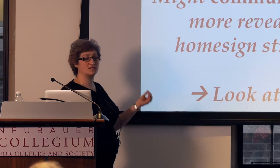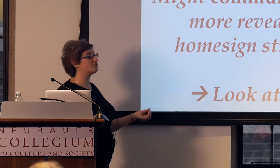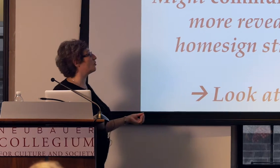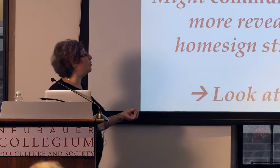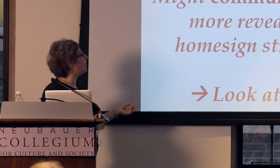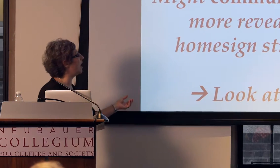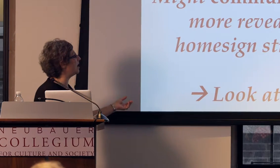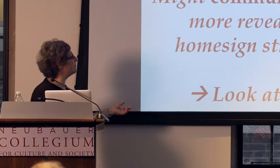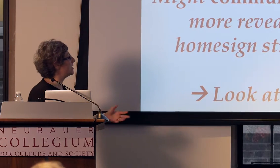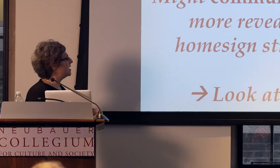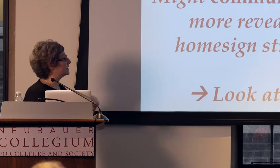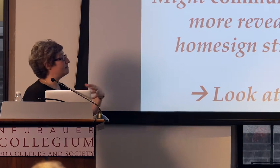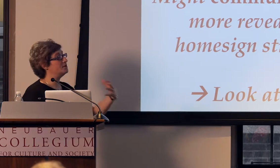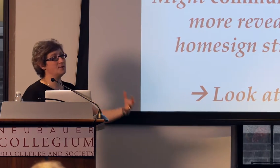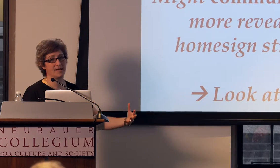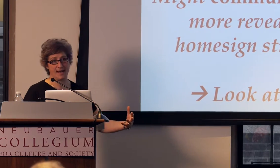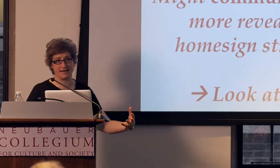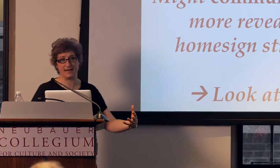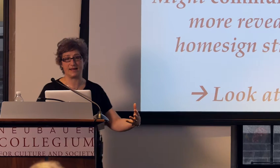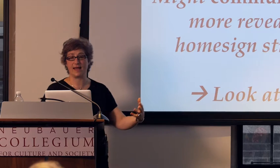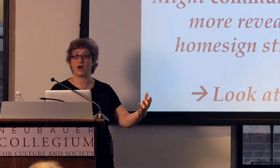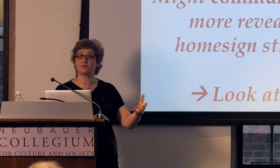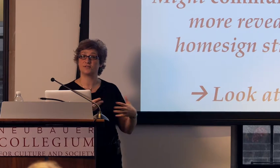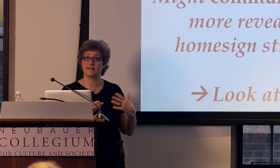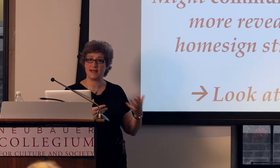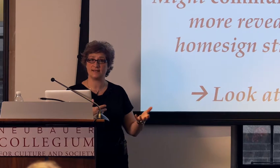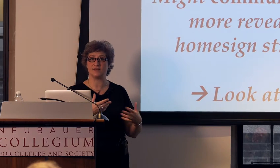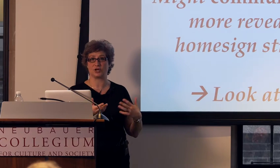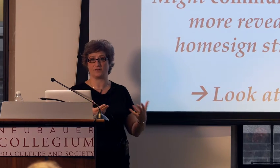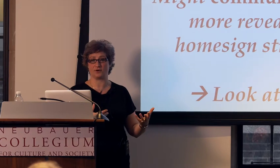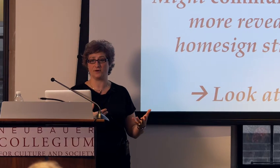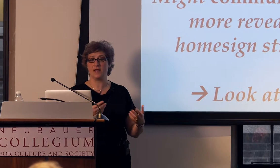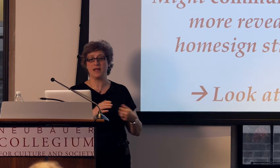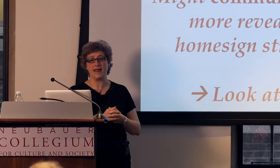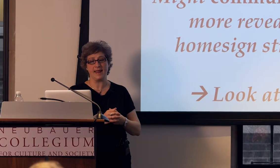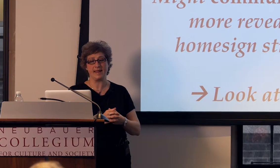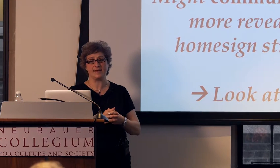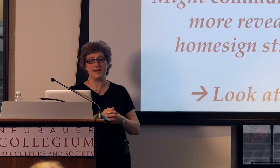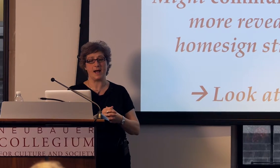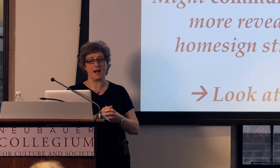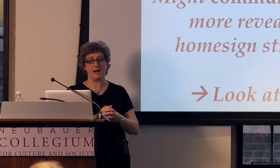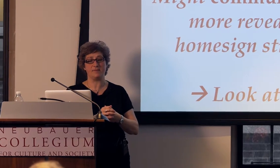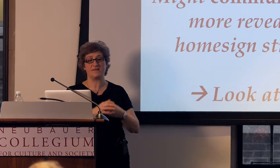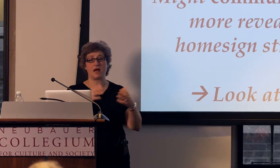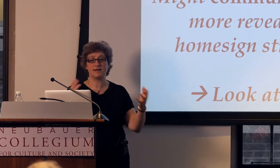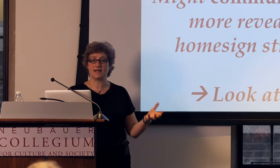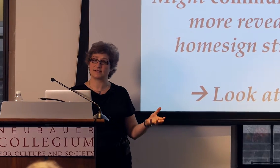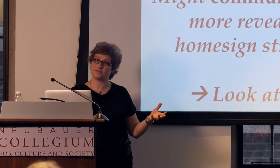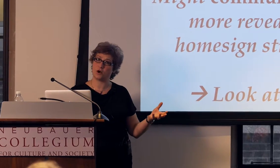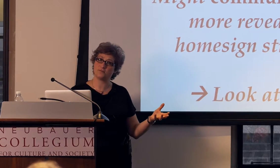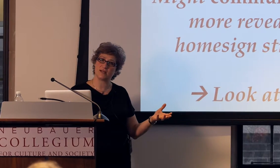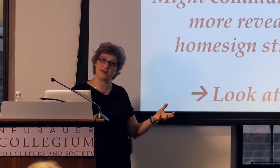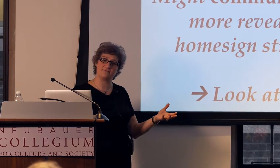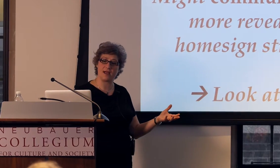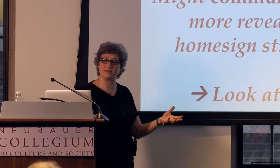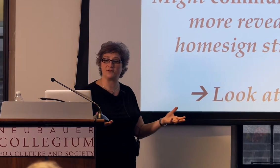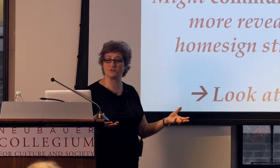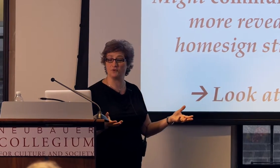what's the role of communicating and understanding each other in the context of a homesign family group